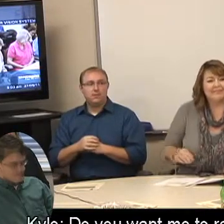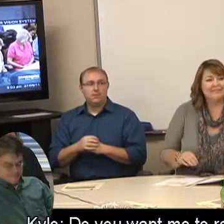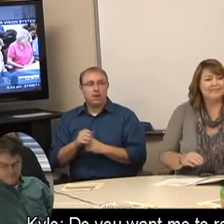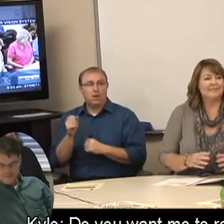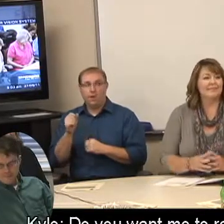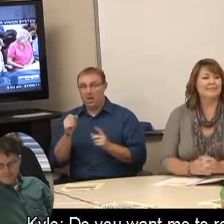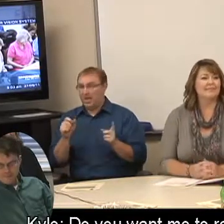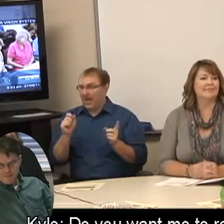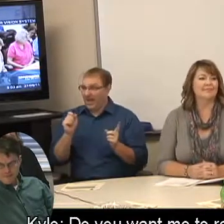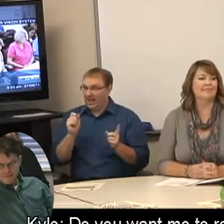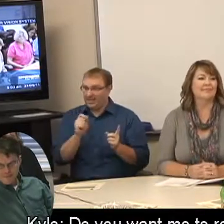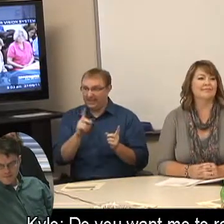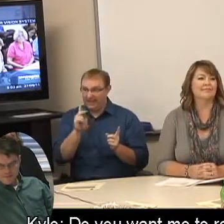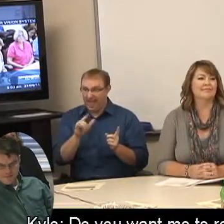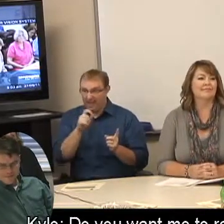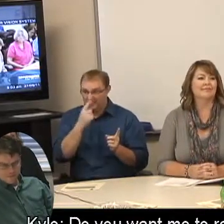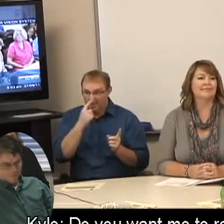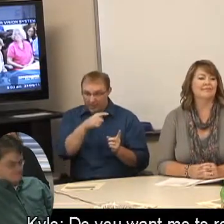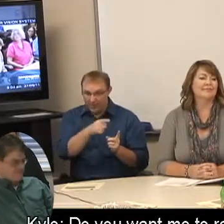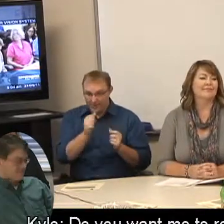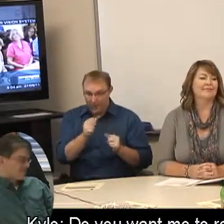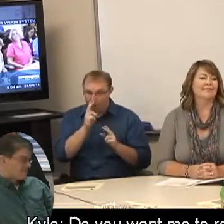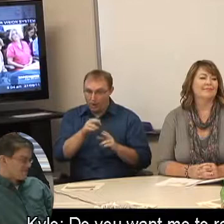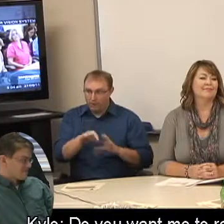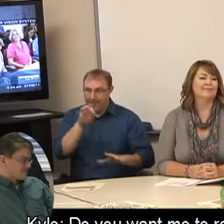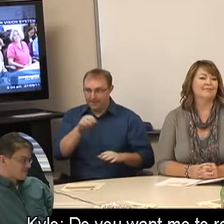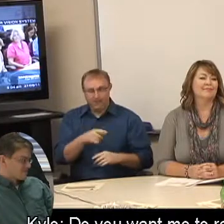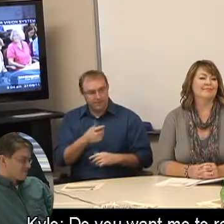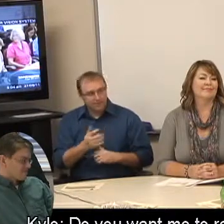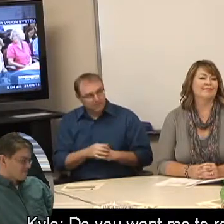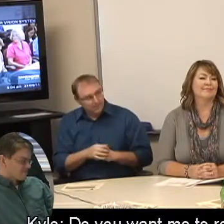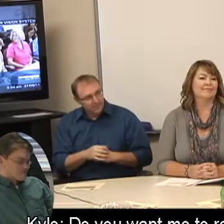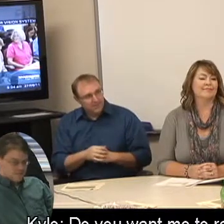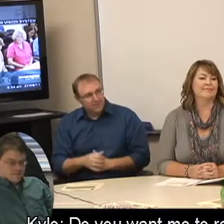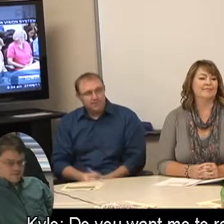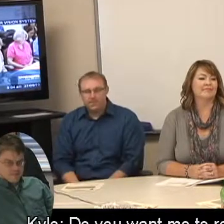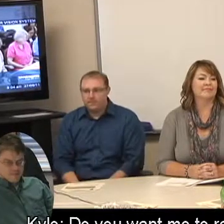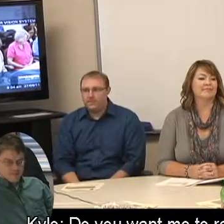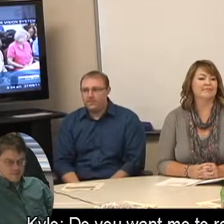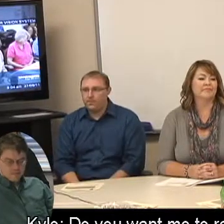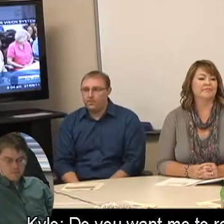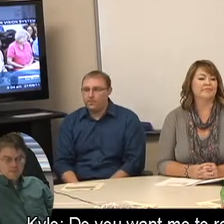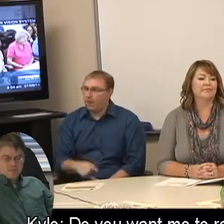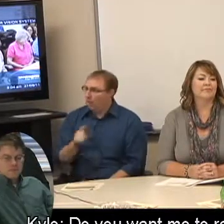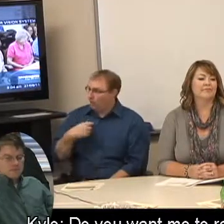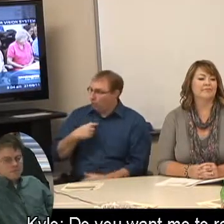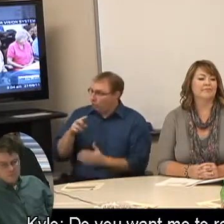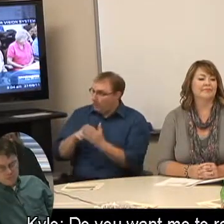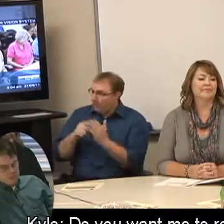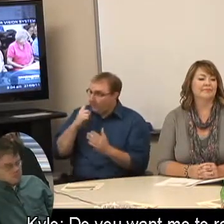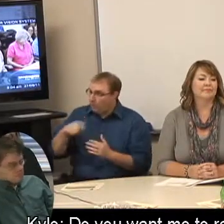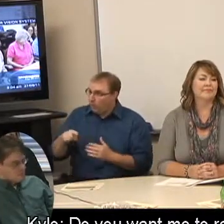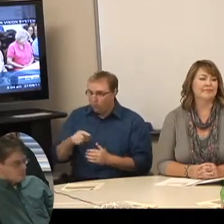Kyle: Do you want me to read it, too?